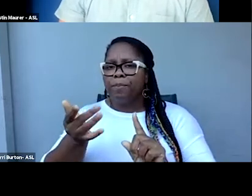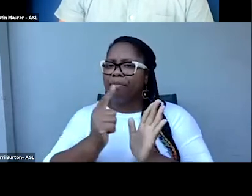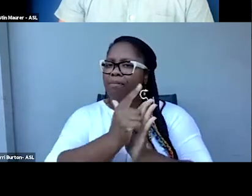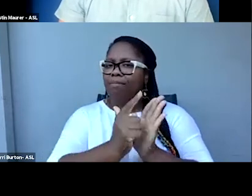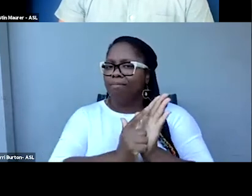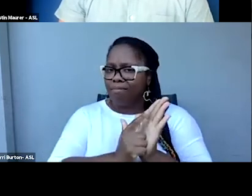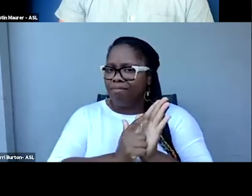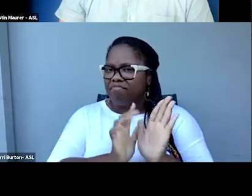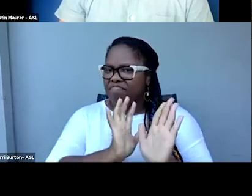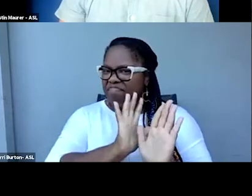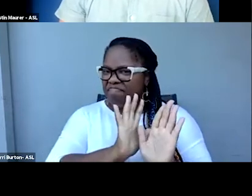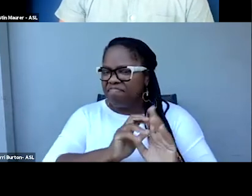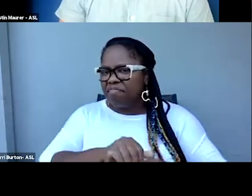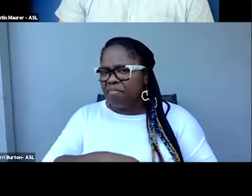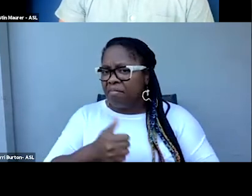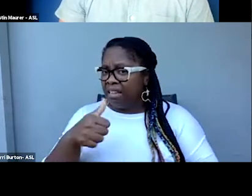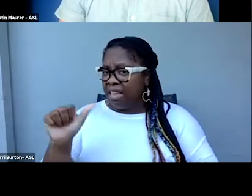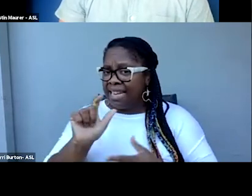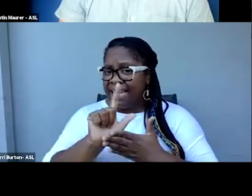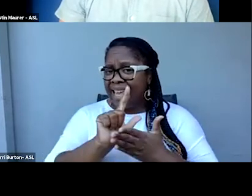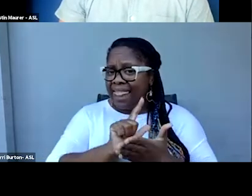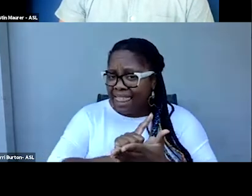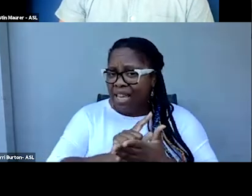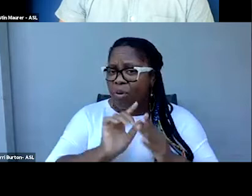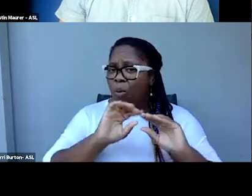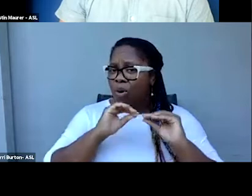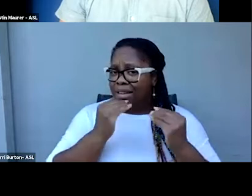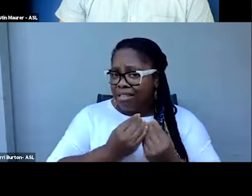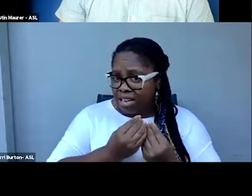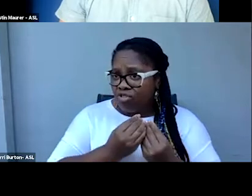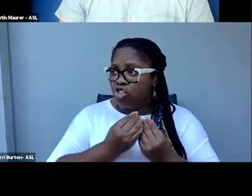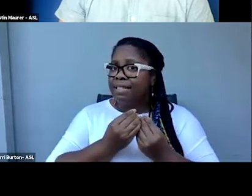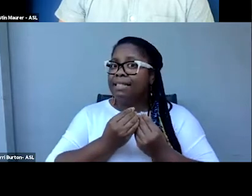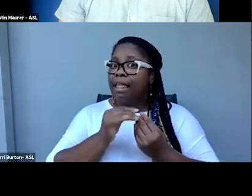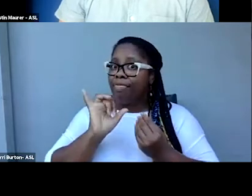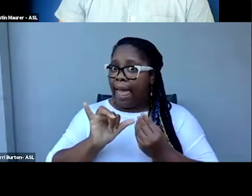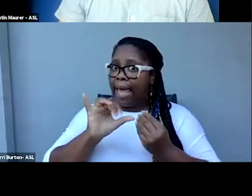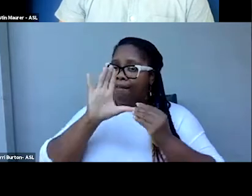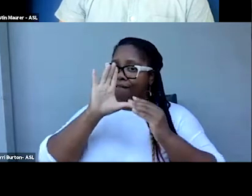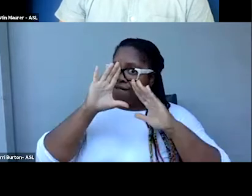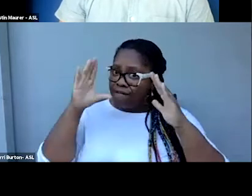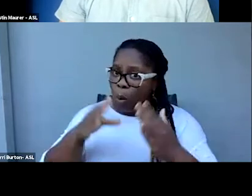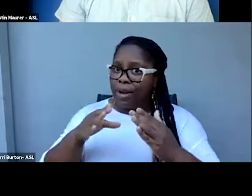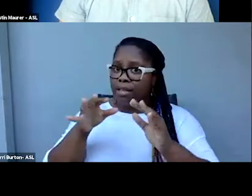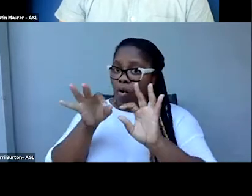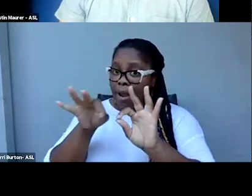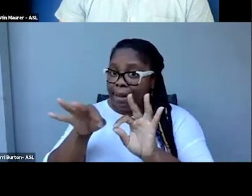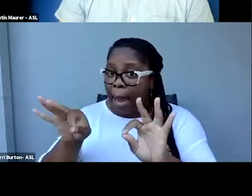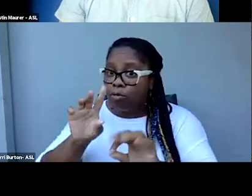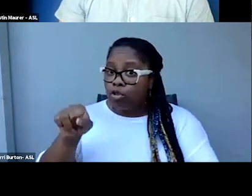So are there any legal organizations that exclusively focus on caption cases?